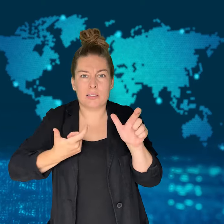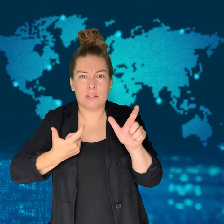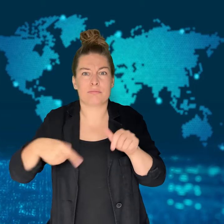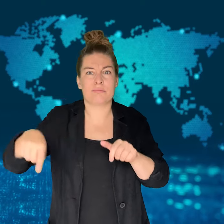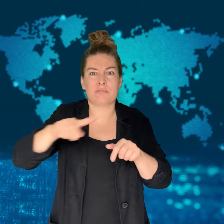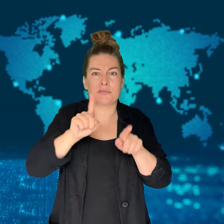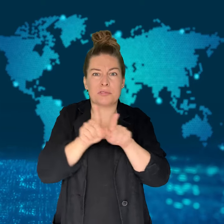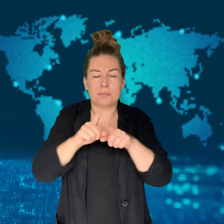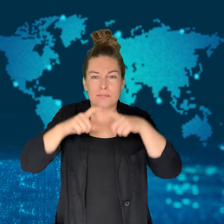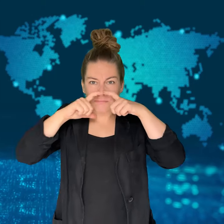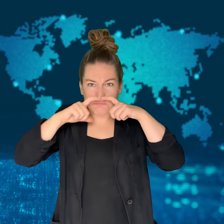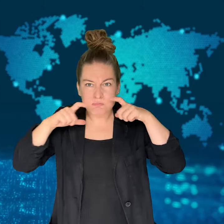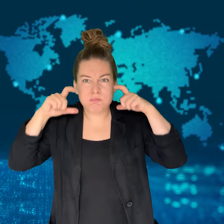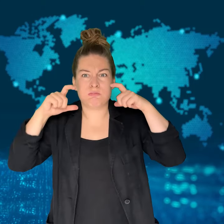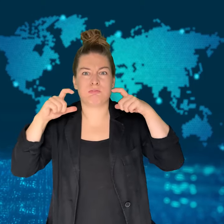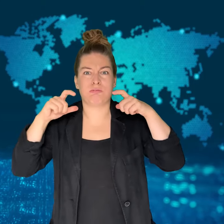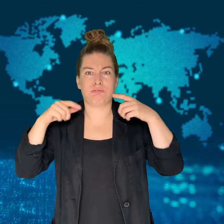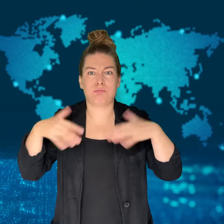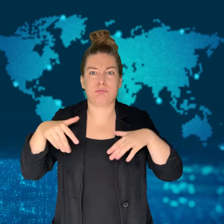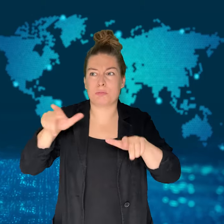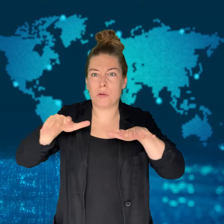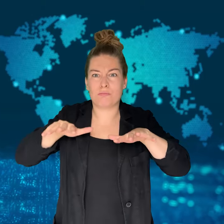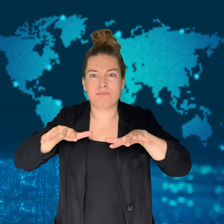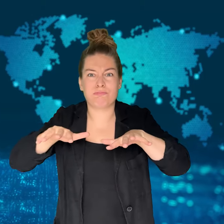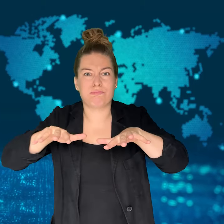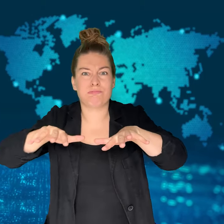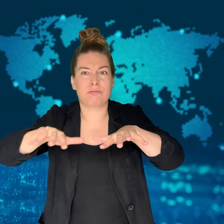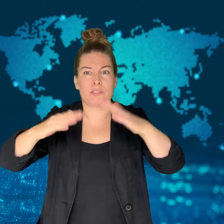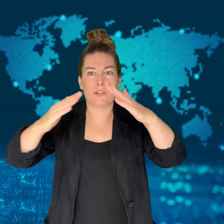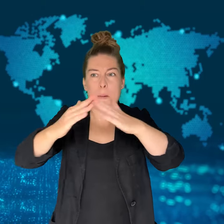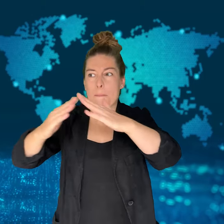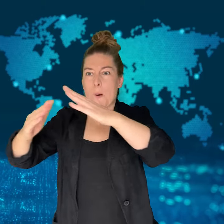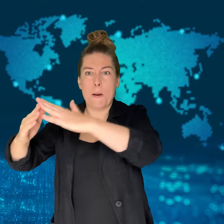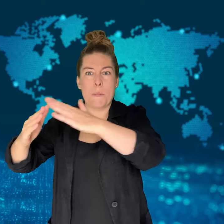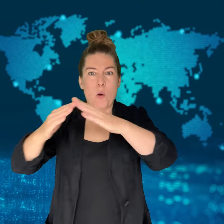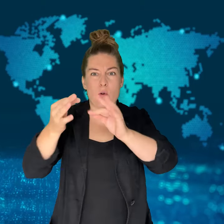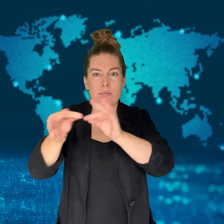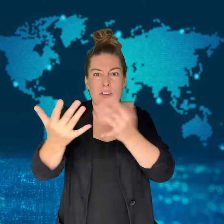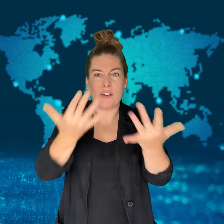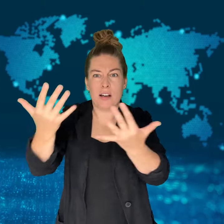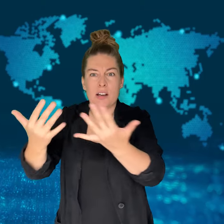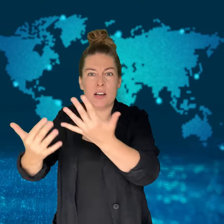Israeli settlers carrying weapons and wearing masks attacked